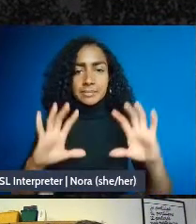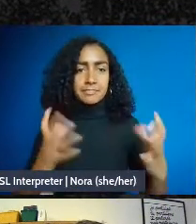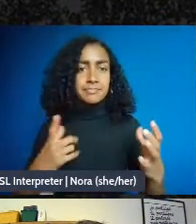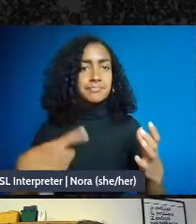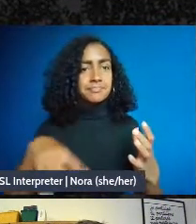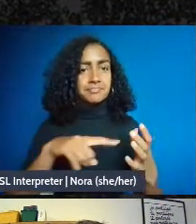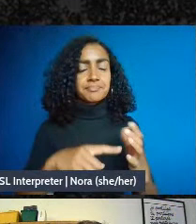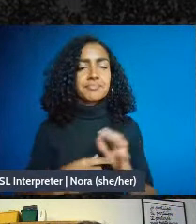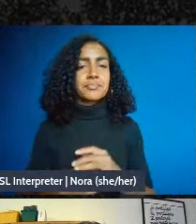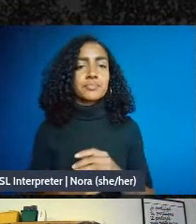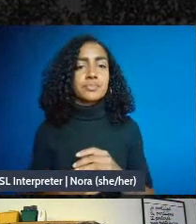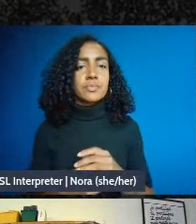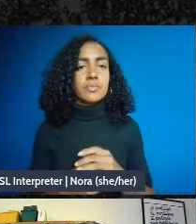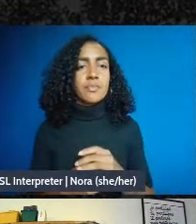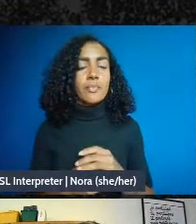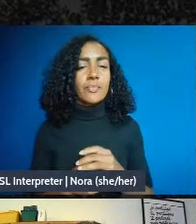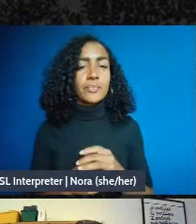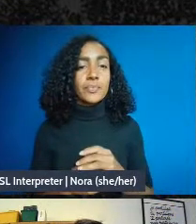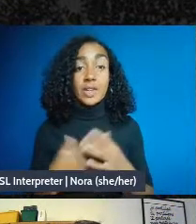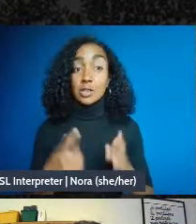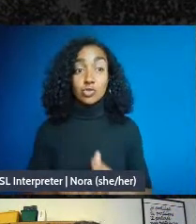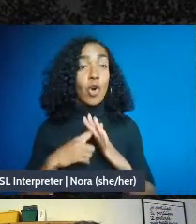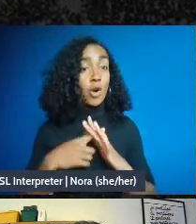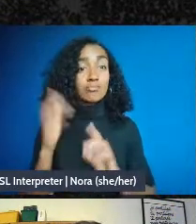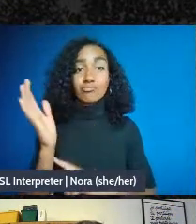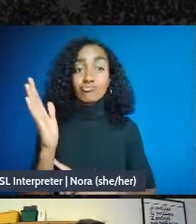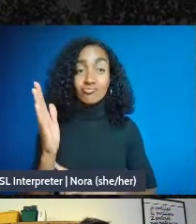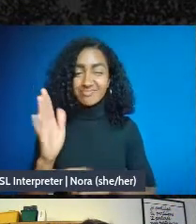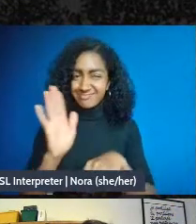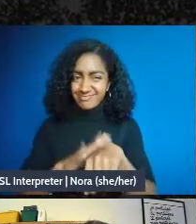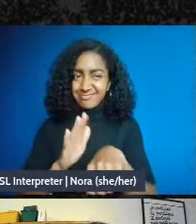So I want to start my presentation with a disclaimer: I’m a lawyer, after all